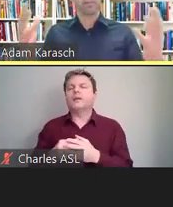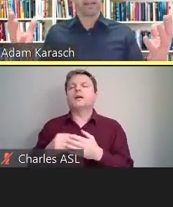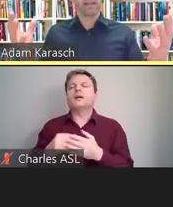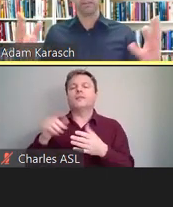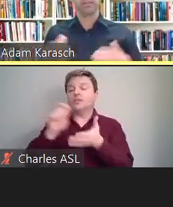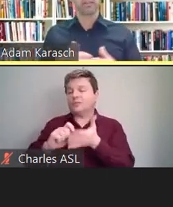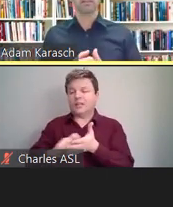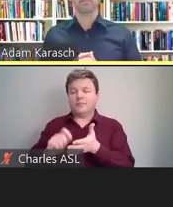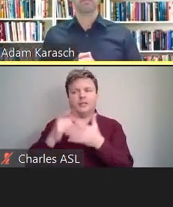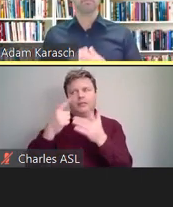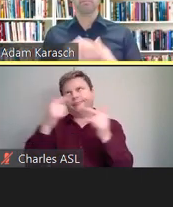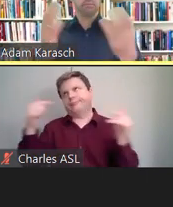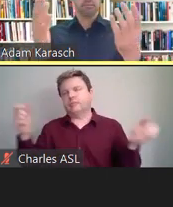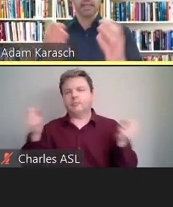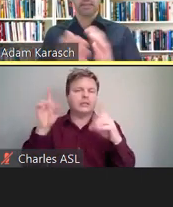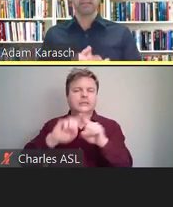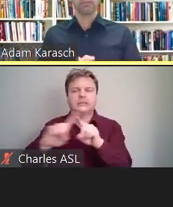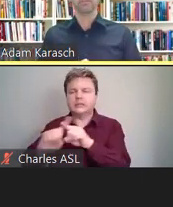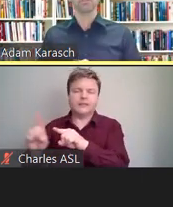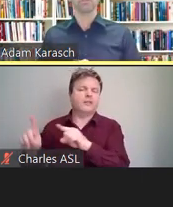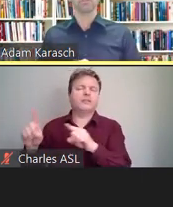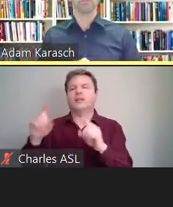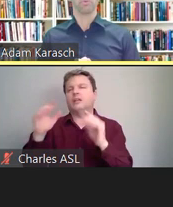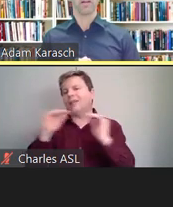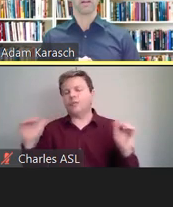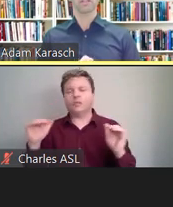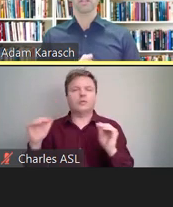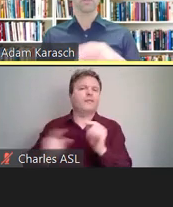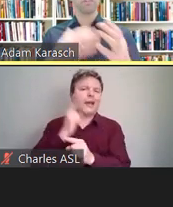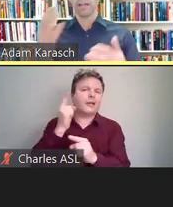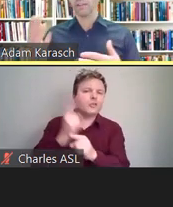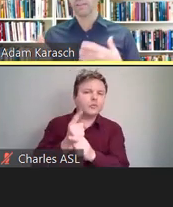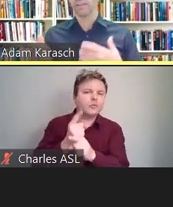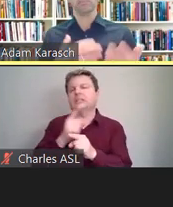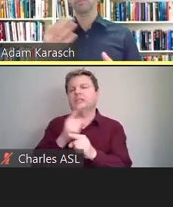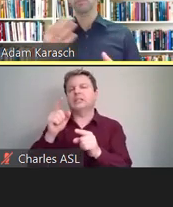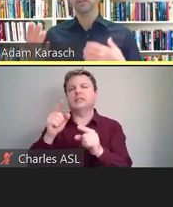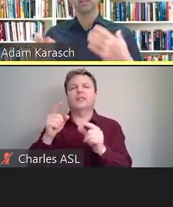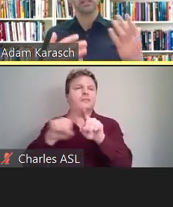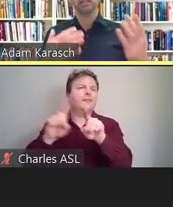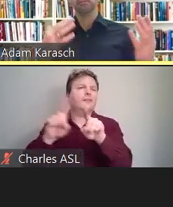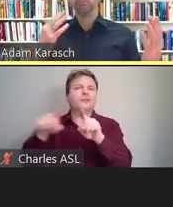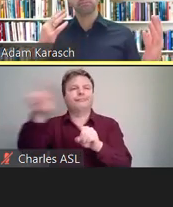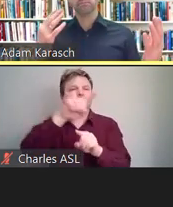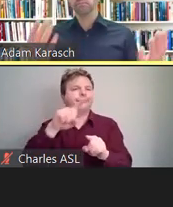of accuracy that different institutions require, turnaround times.